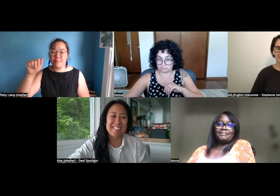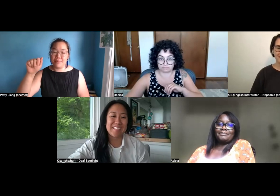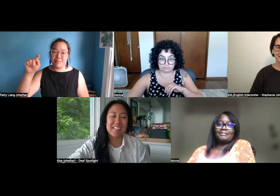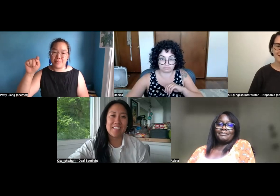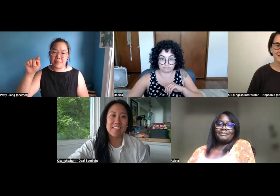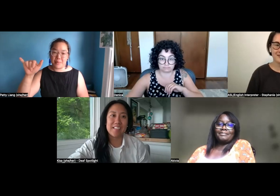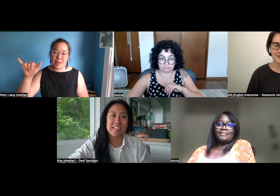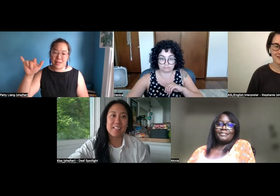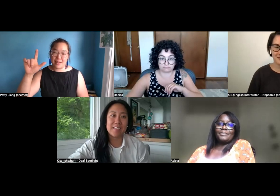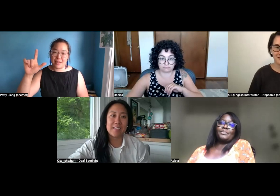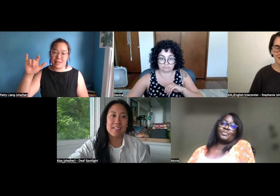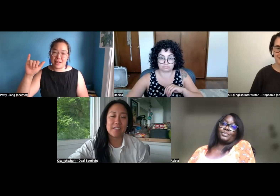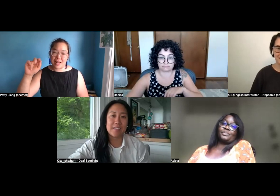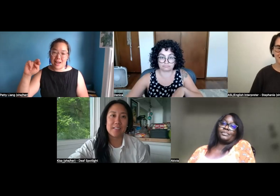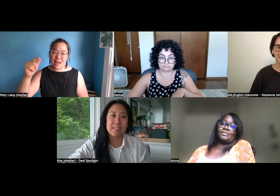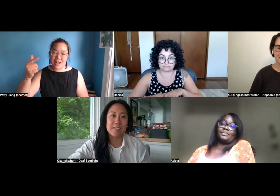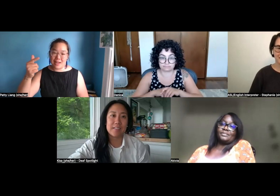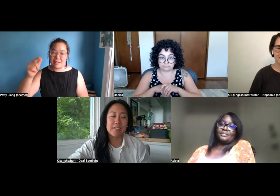Hi there, my name is Patty Liang.